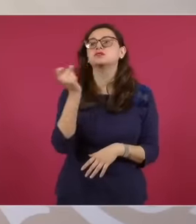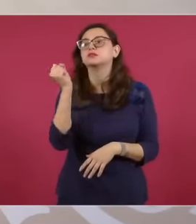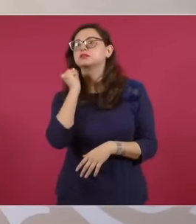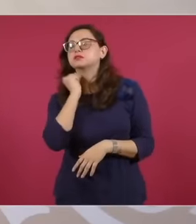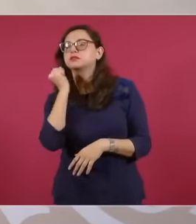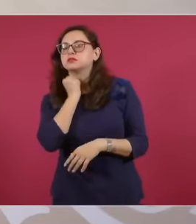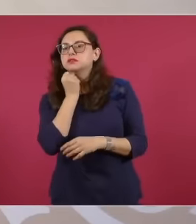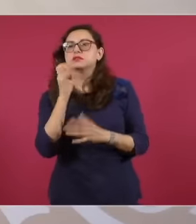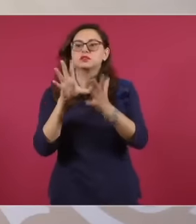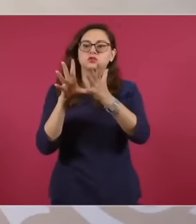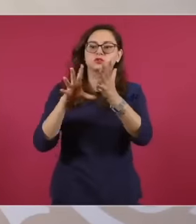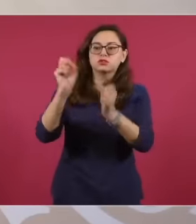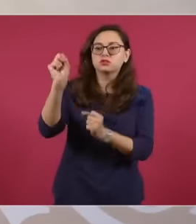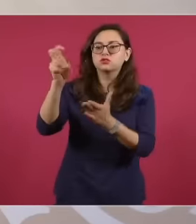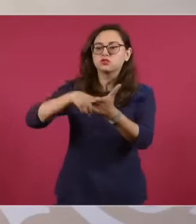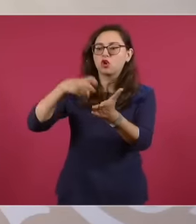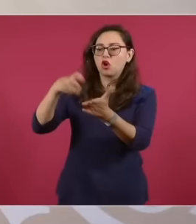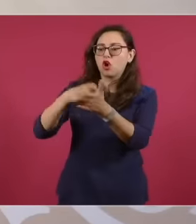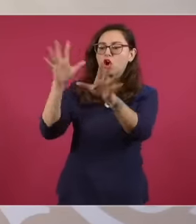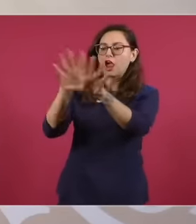qualified majority in Congress can the